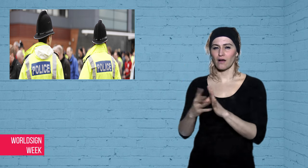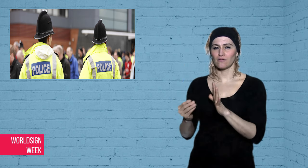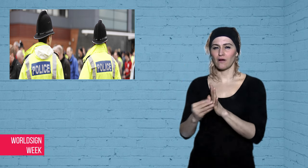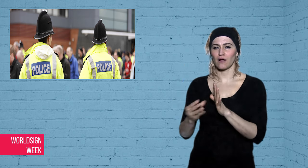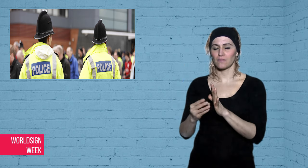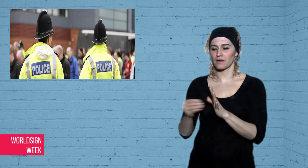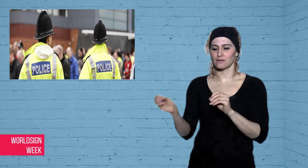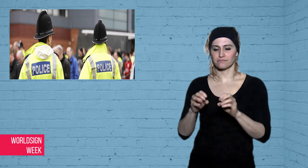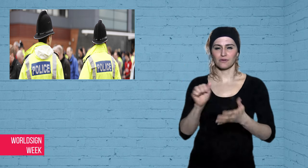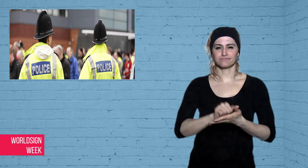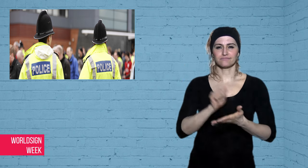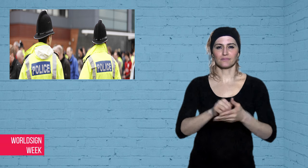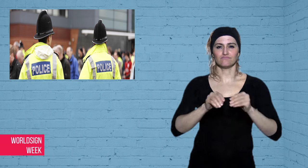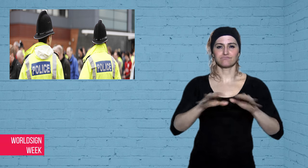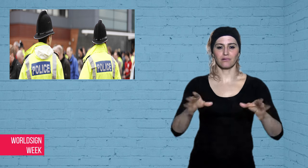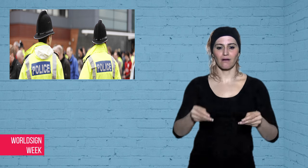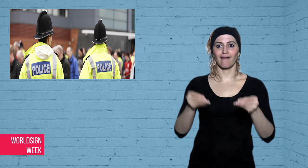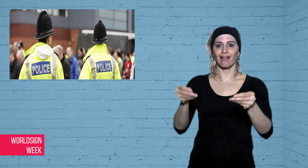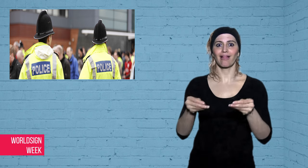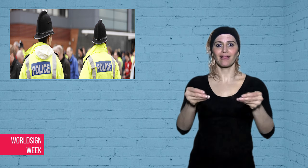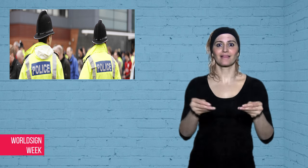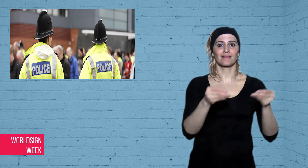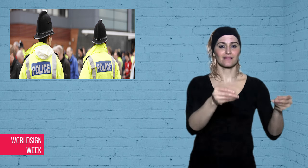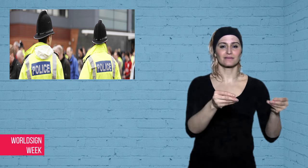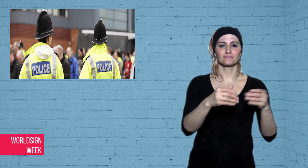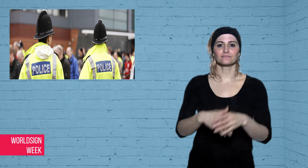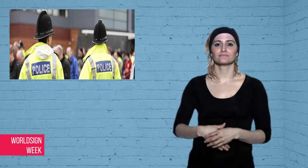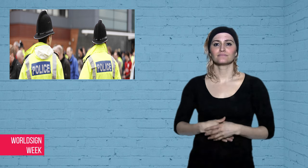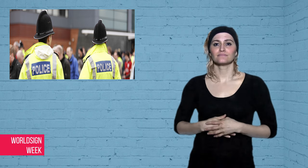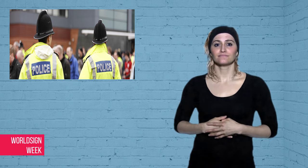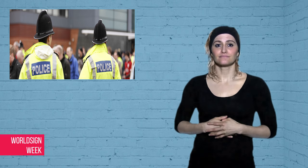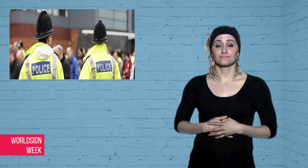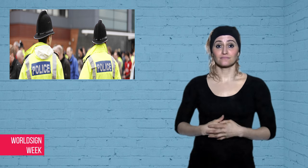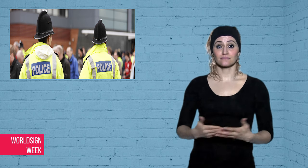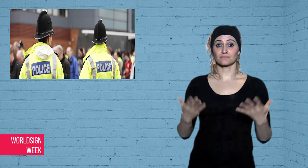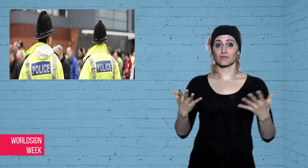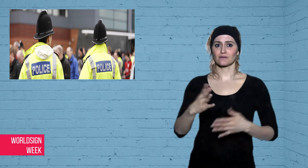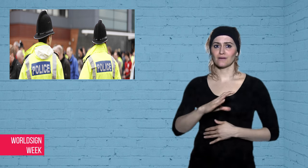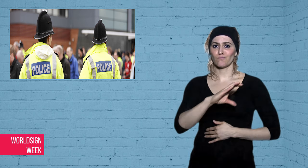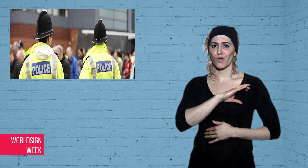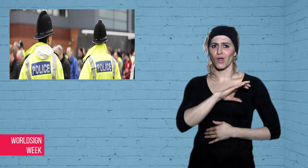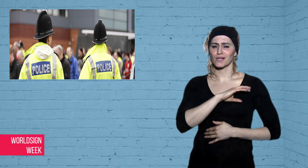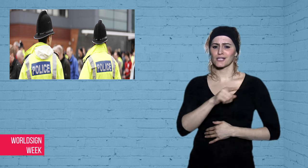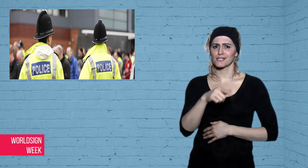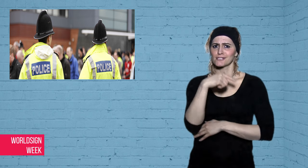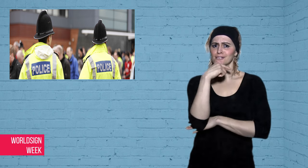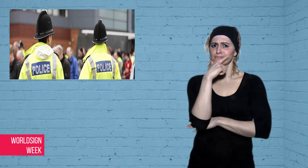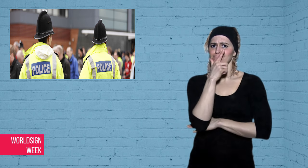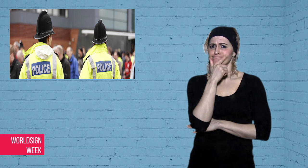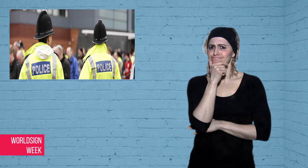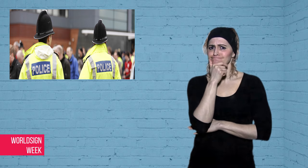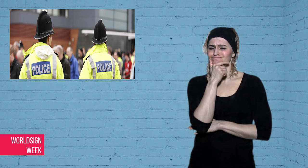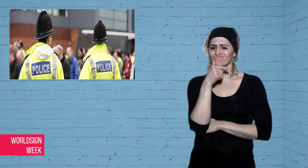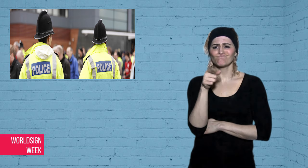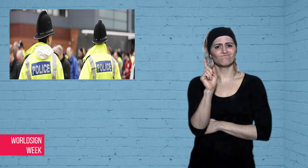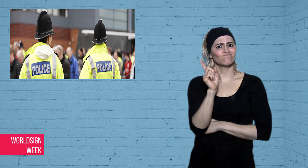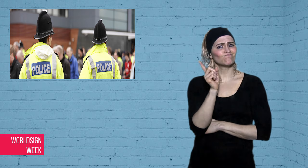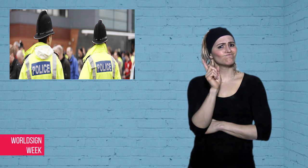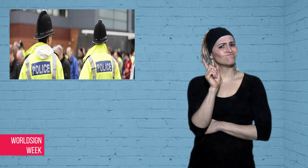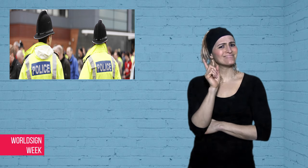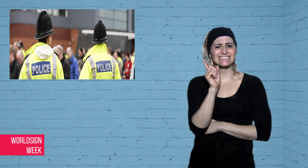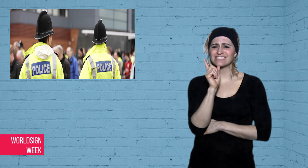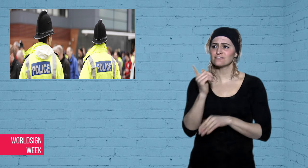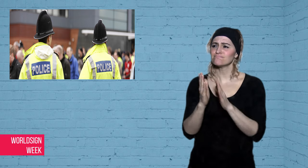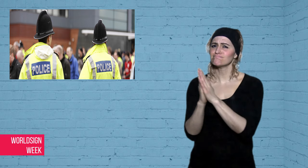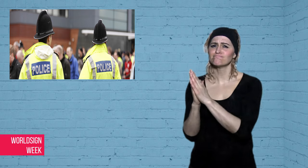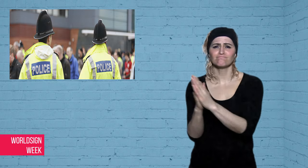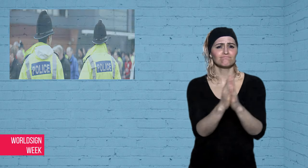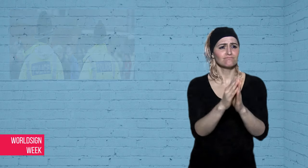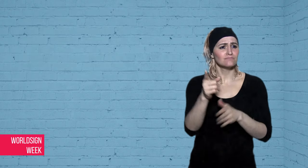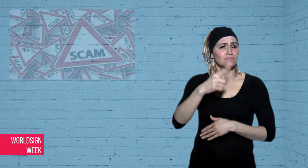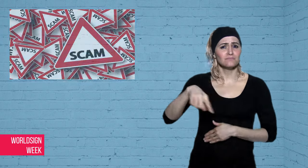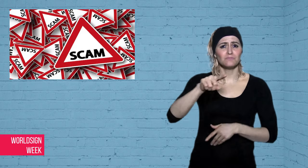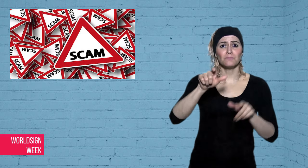photocopies! Police are concerned, and